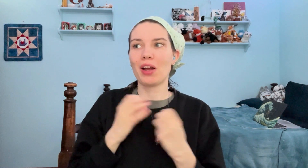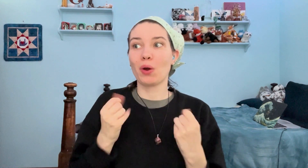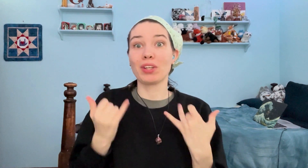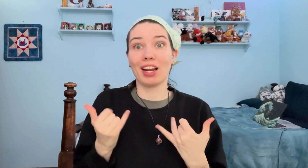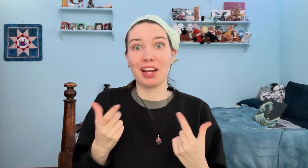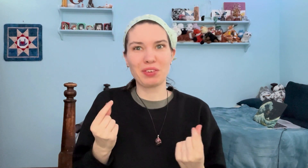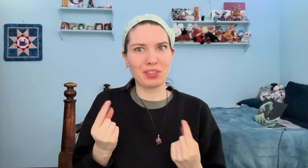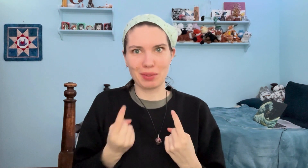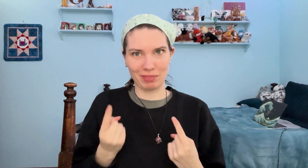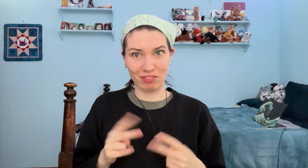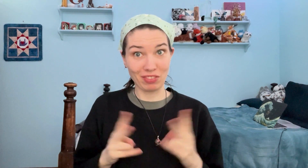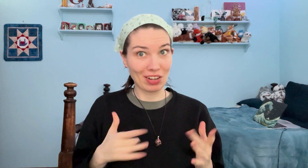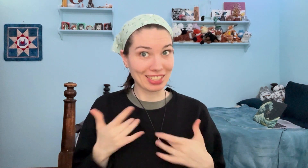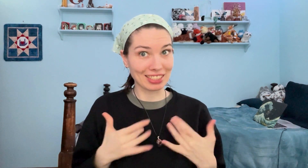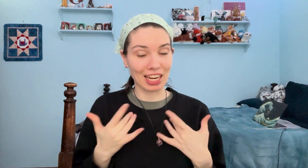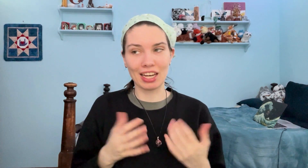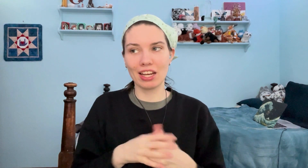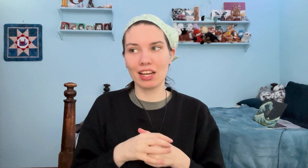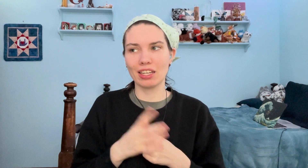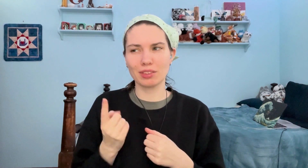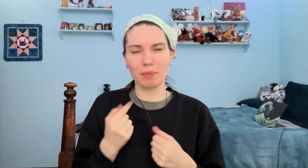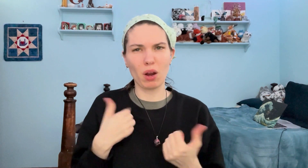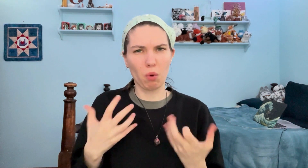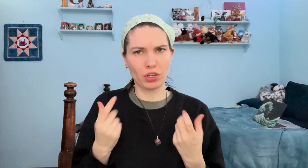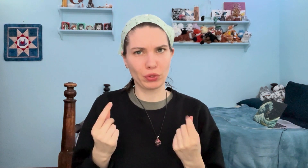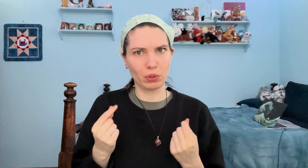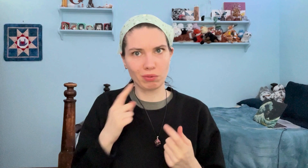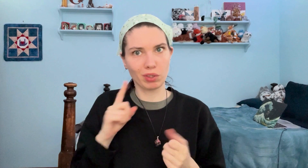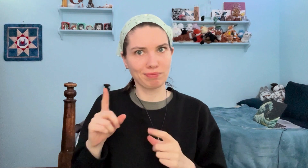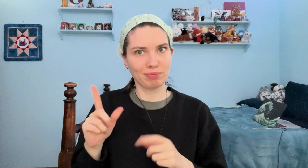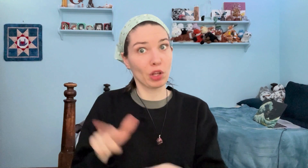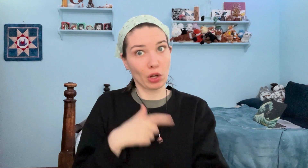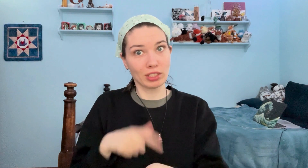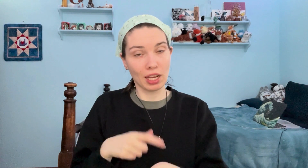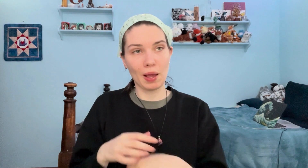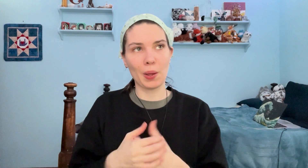So today I'm doing something very exciting, it's something I wanted to do for a long time.